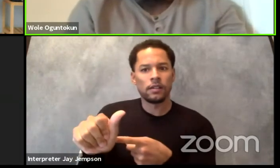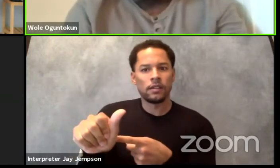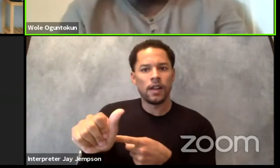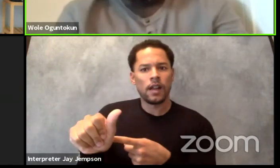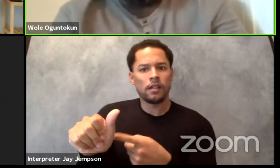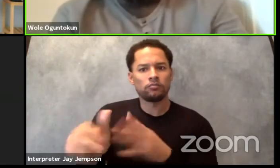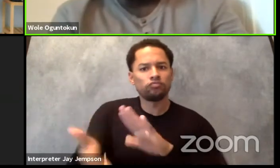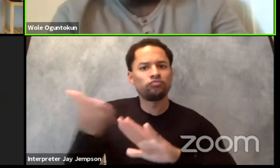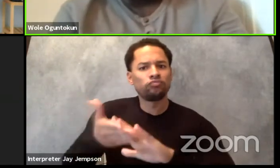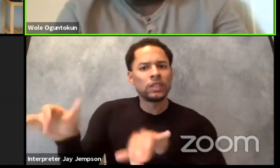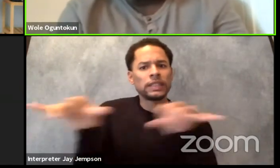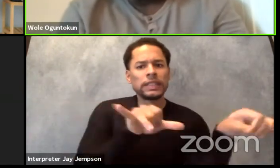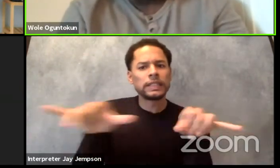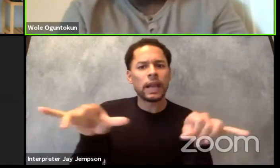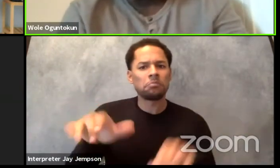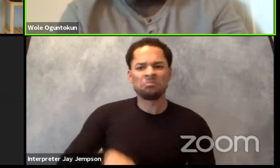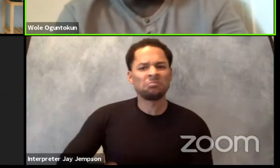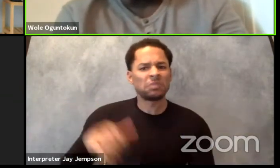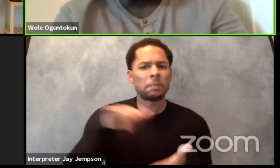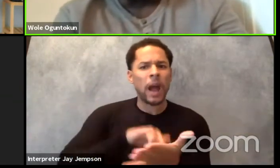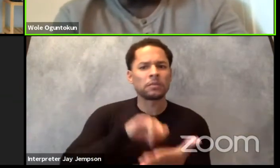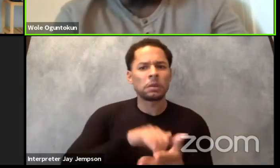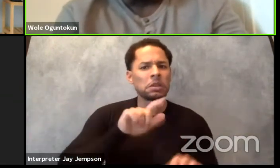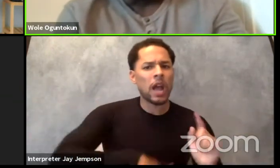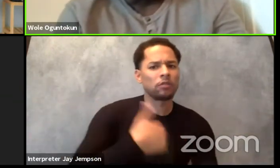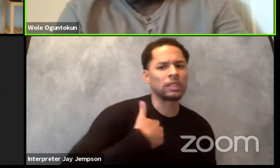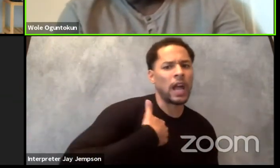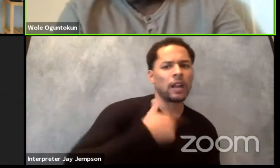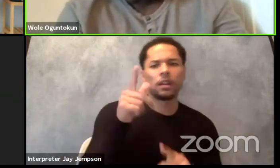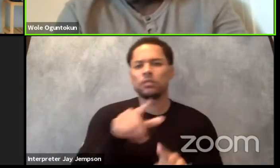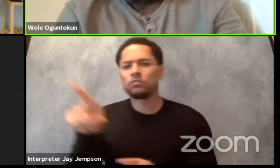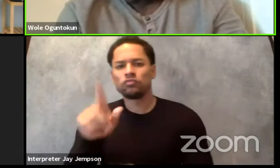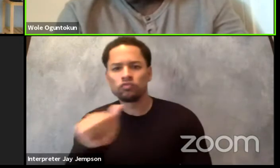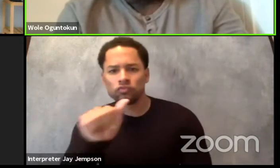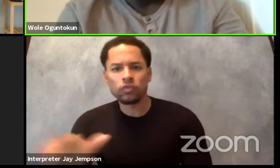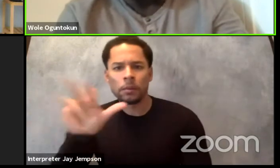I was dramaturg for "Death and the King's Horseman" here